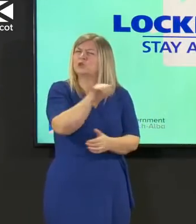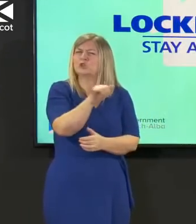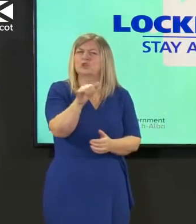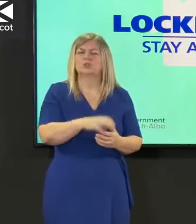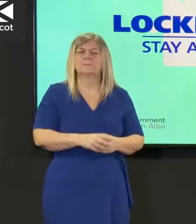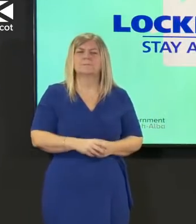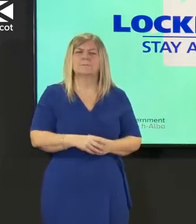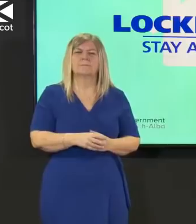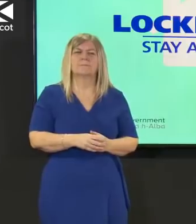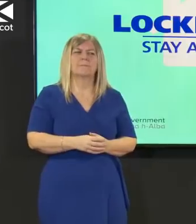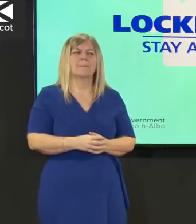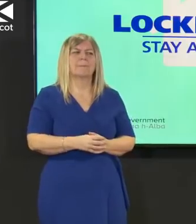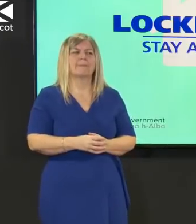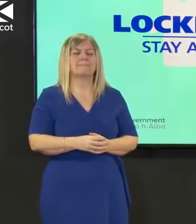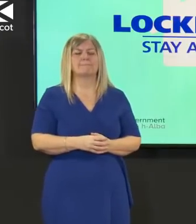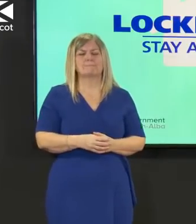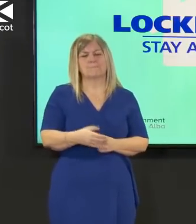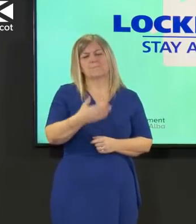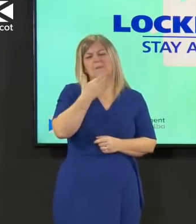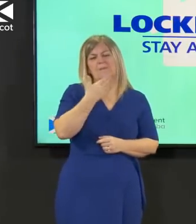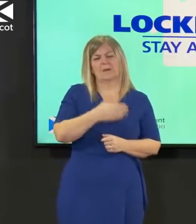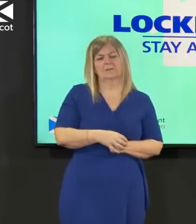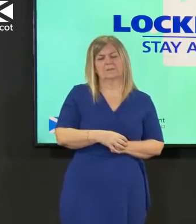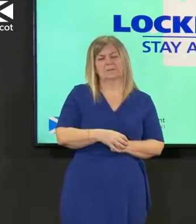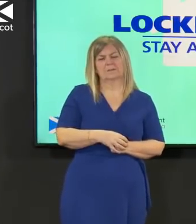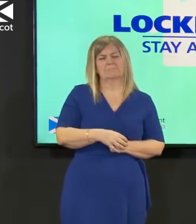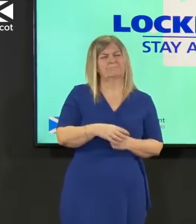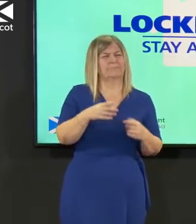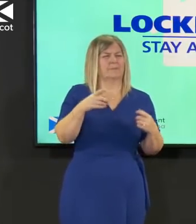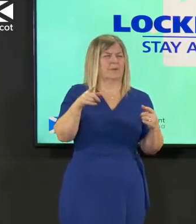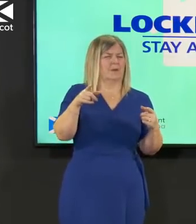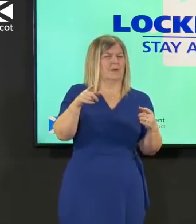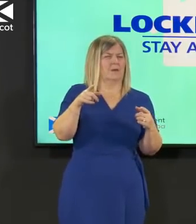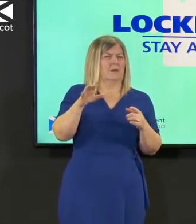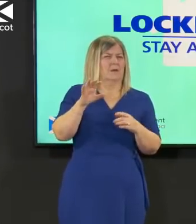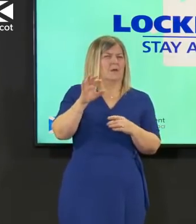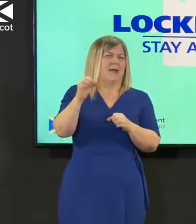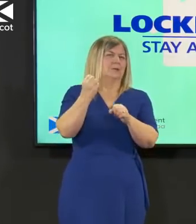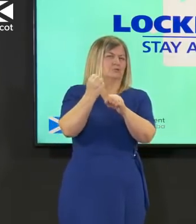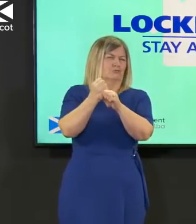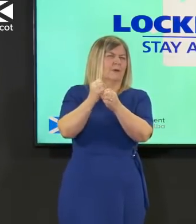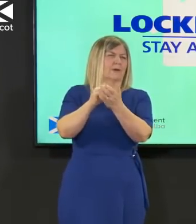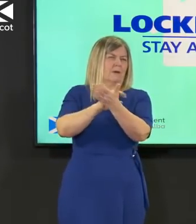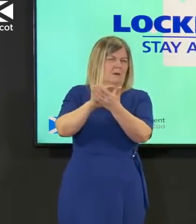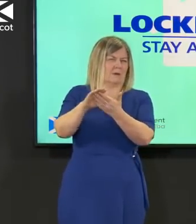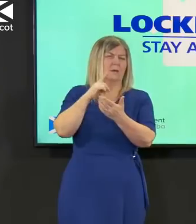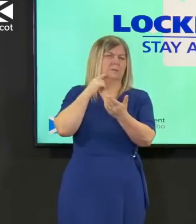thanks very much georgina i'm going to let gregor say a bit more about this and i think